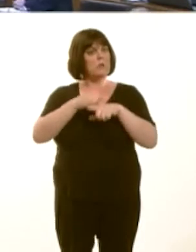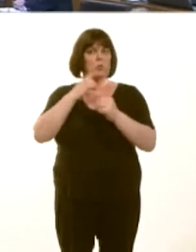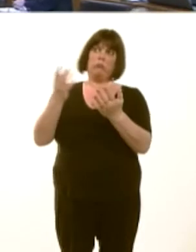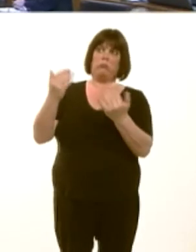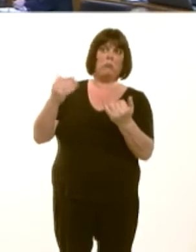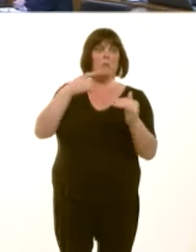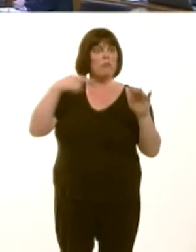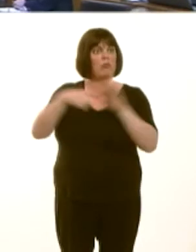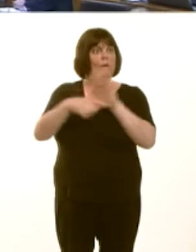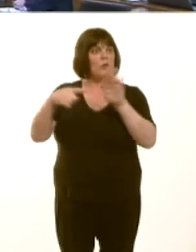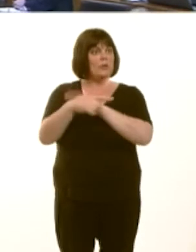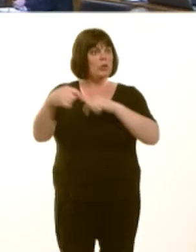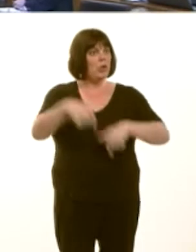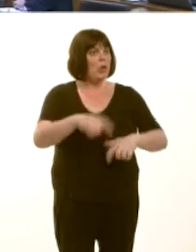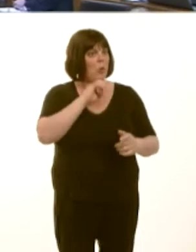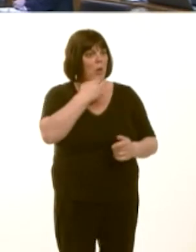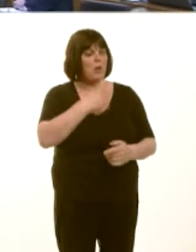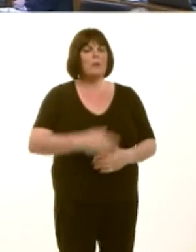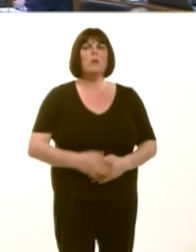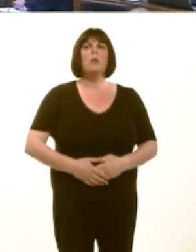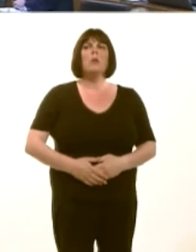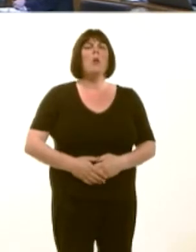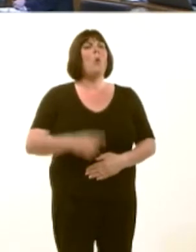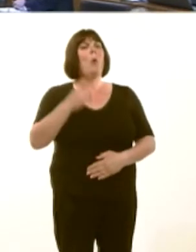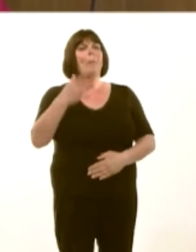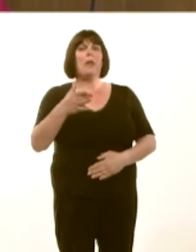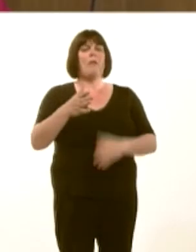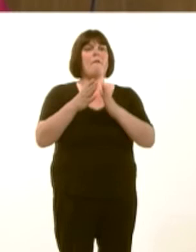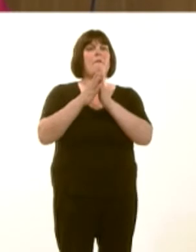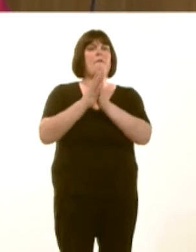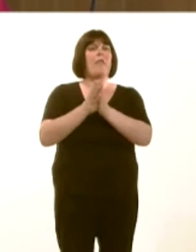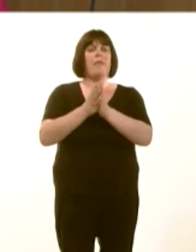Carwyn Jones: Well, it is a matter that we have been discussing in the faith communities forumóthe issue of a nation of sanctuary.